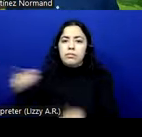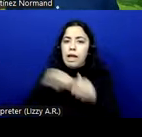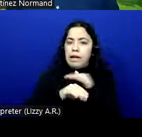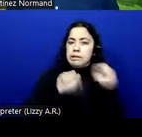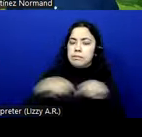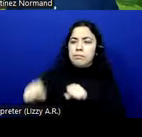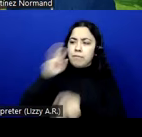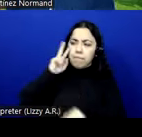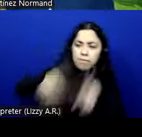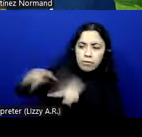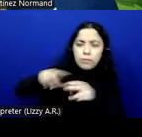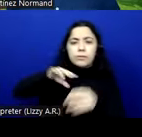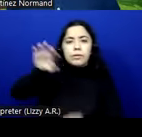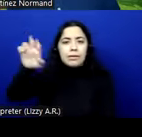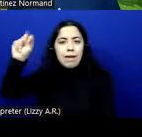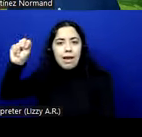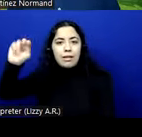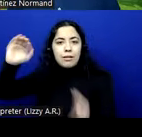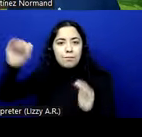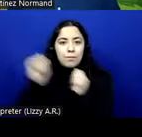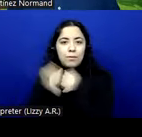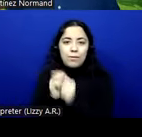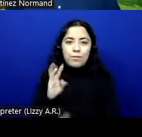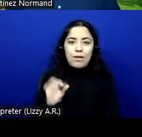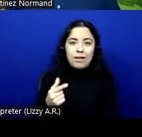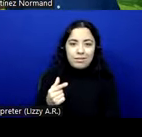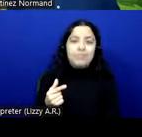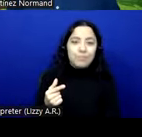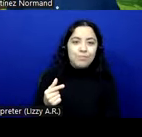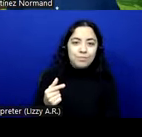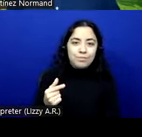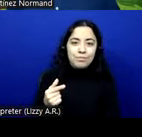EN instead of just dealing with WCAG? Then my reply is,